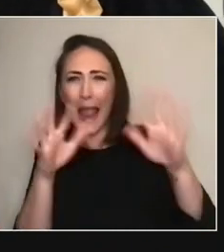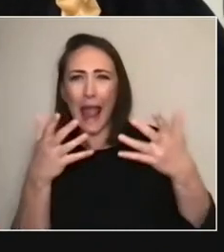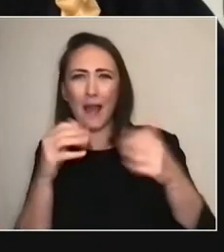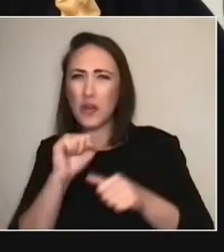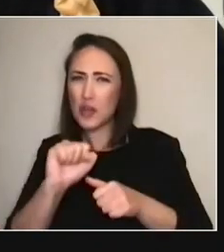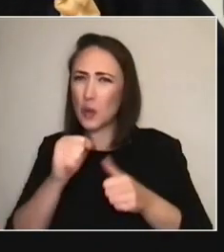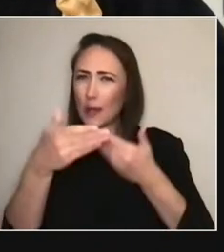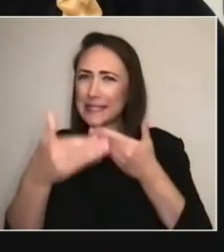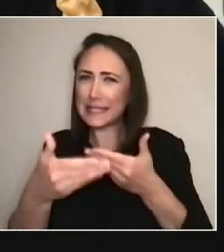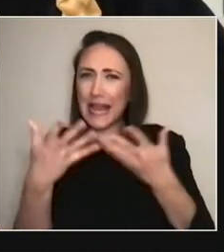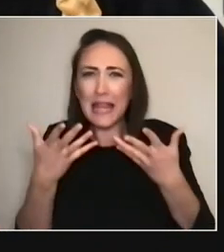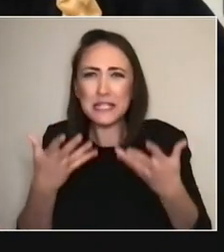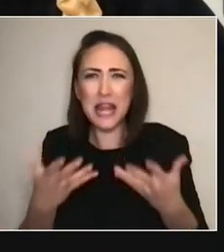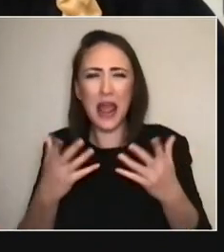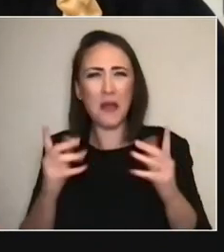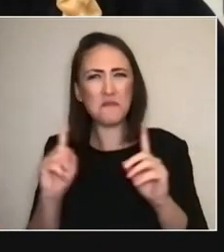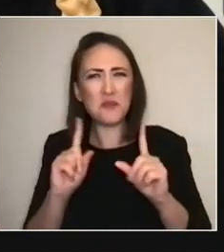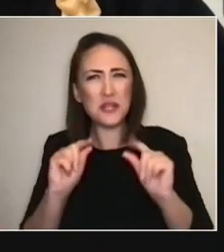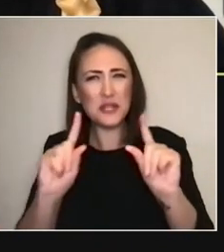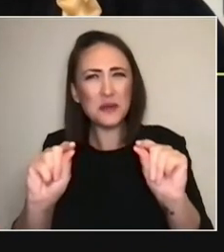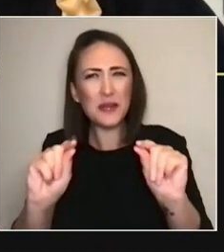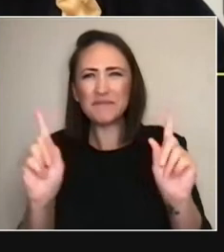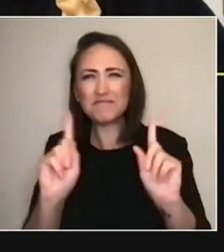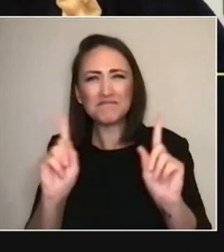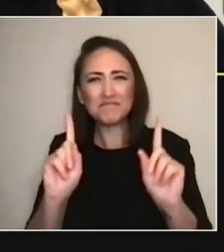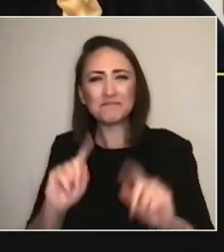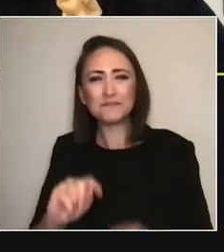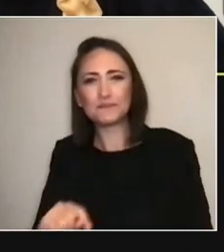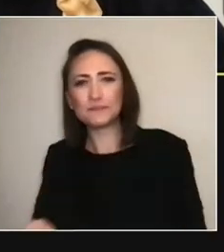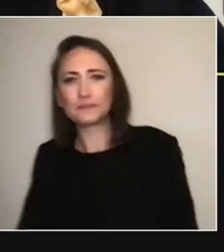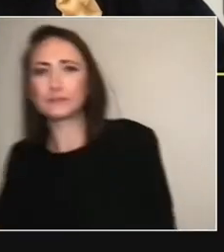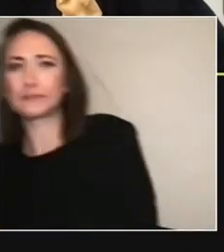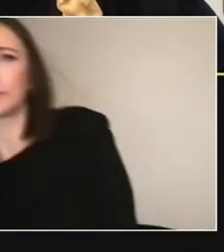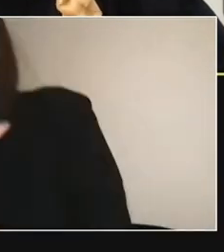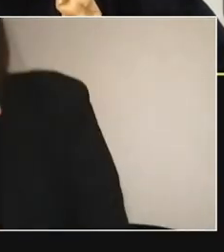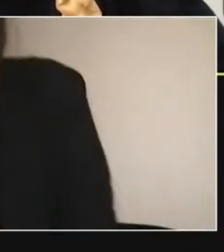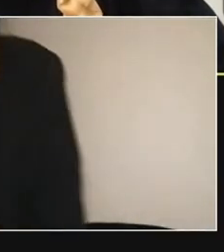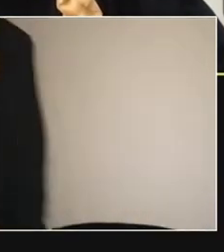(CHUCKLES) - Where are you all? Yeah, I mean, we are scattered across more islands, I think,